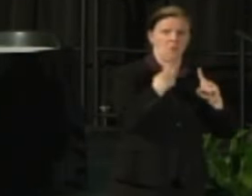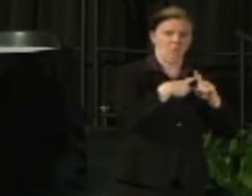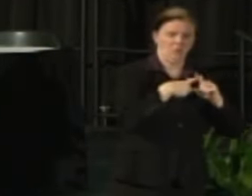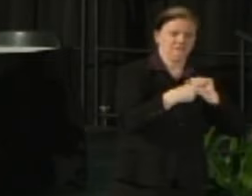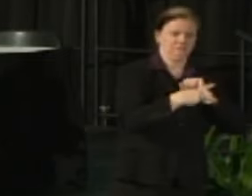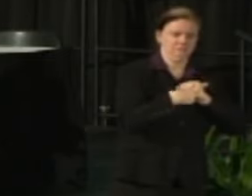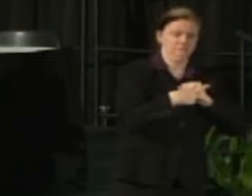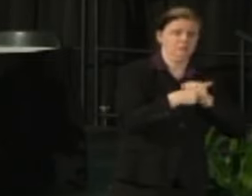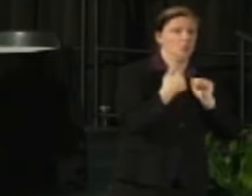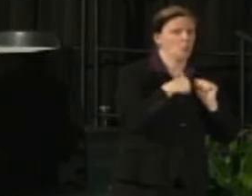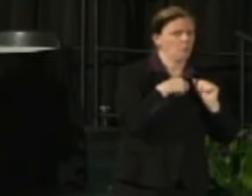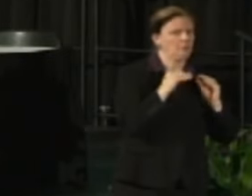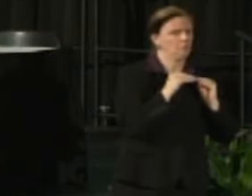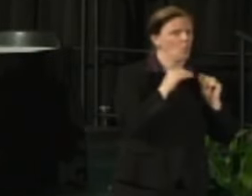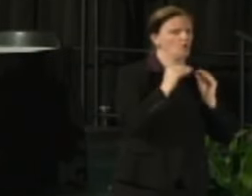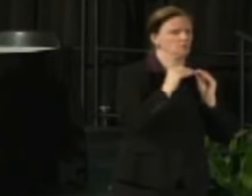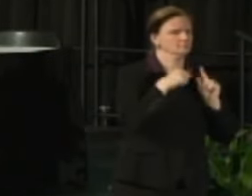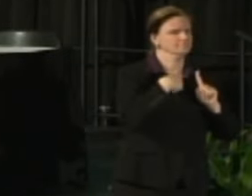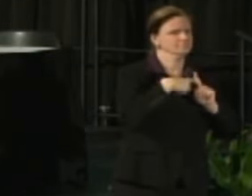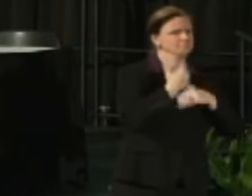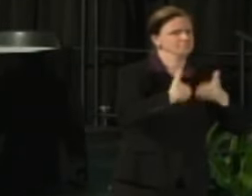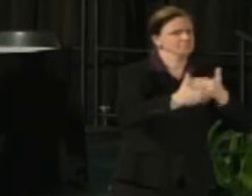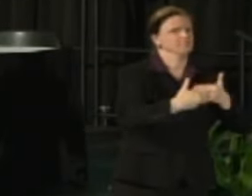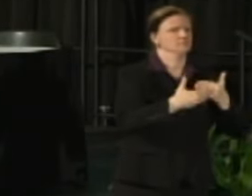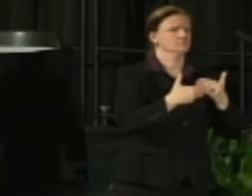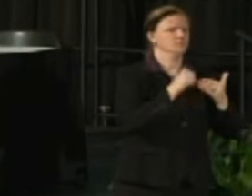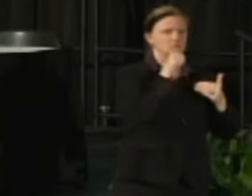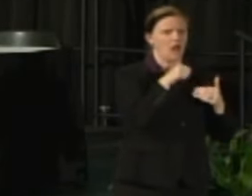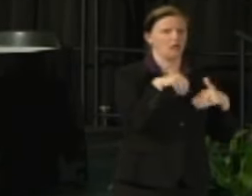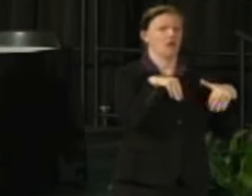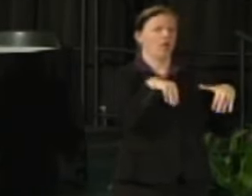that to be proactive, to be progressive and actually I wanted to say aggressive